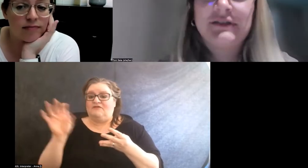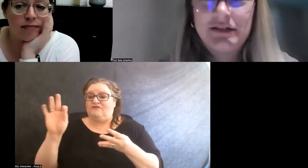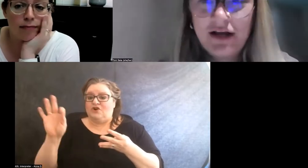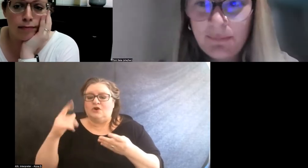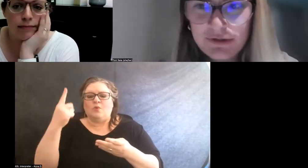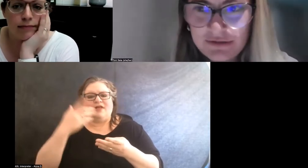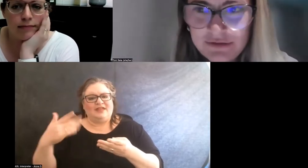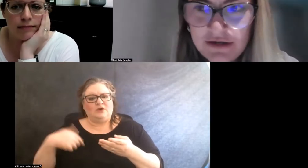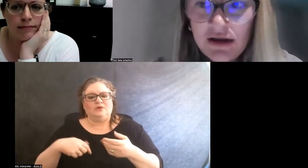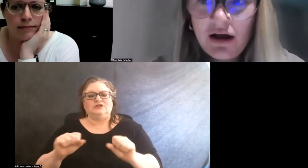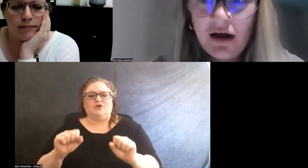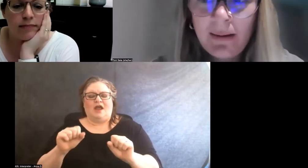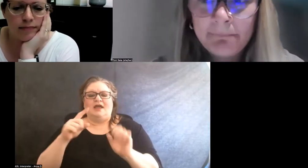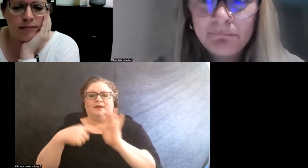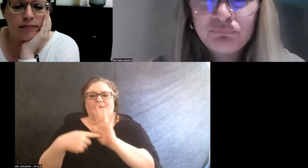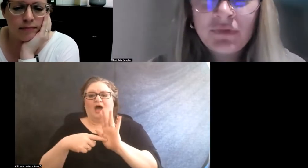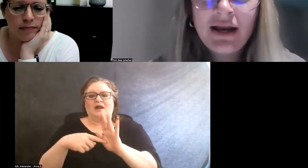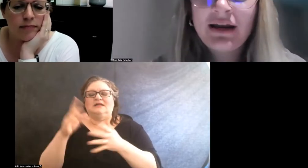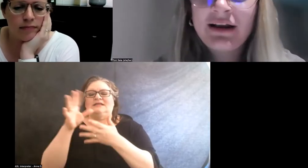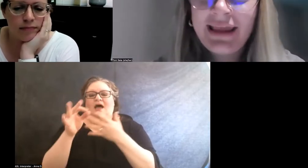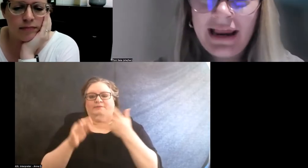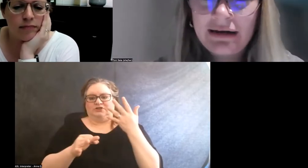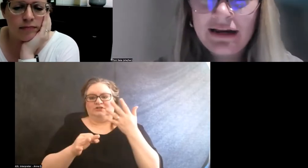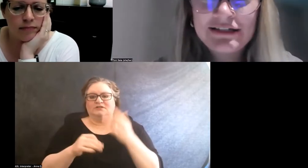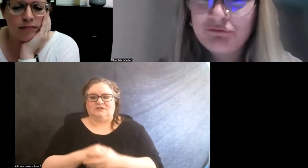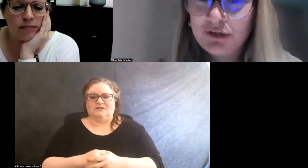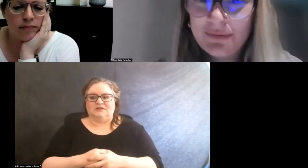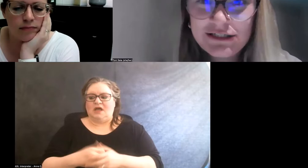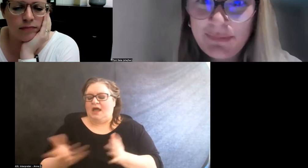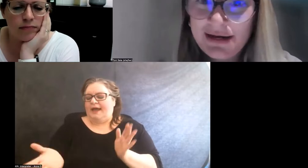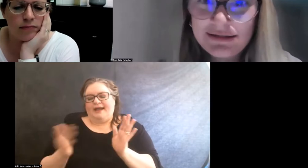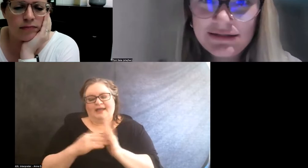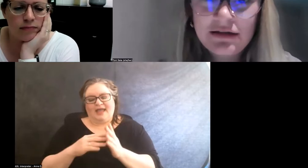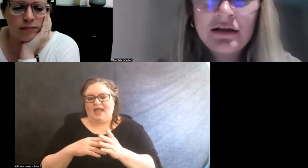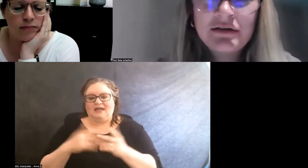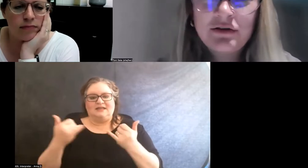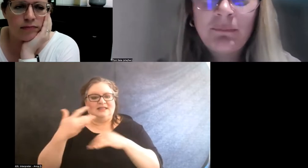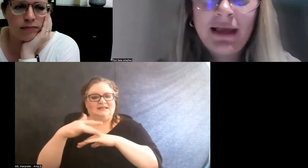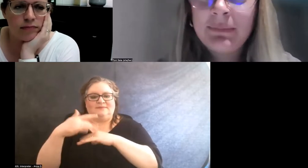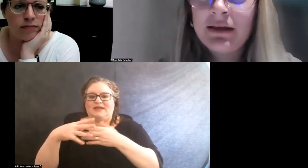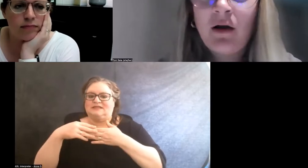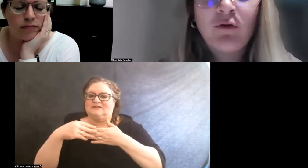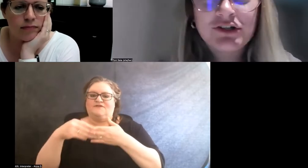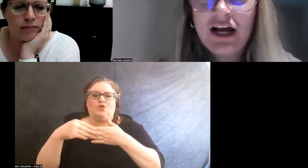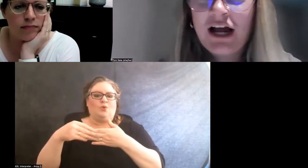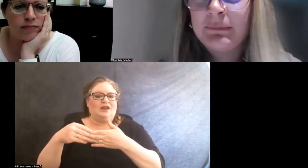is these options. And, again, it's a fluid space, so maybe over time,